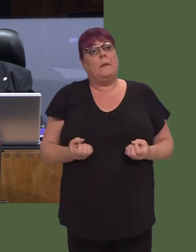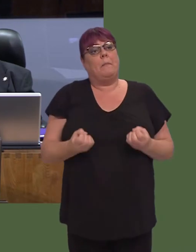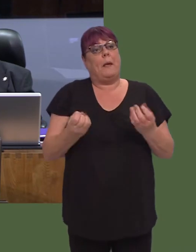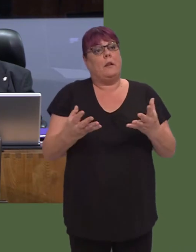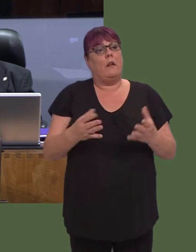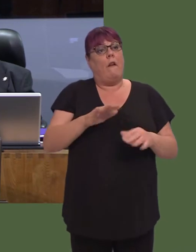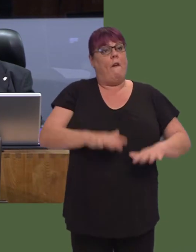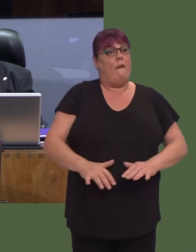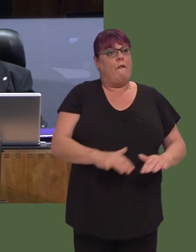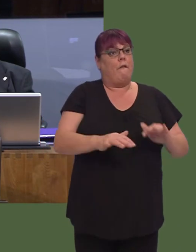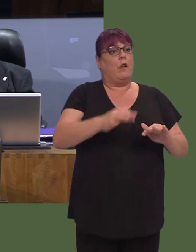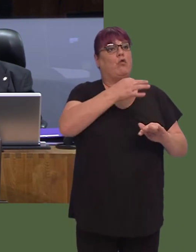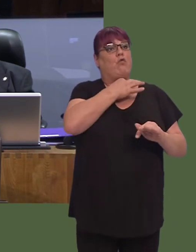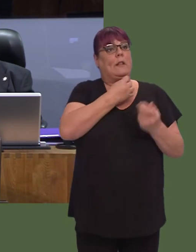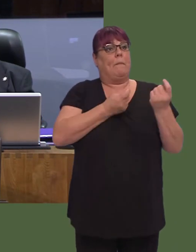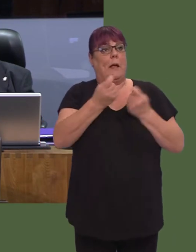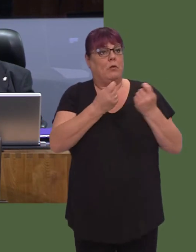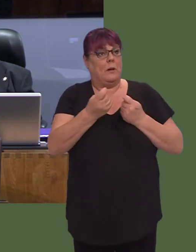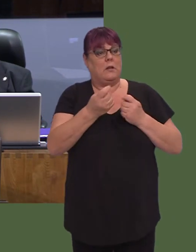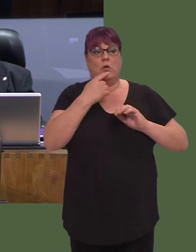and flood defences is not your Government's priority.